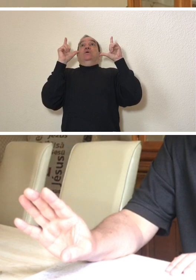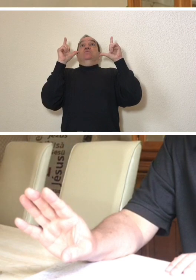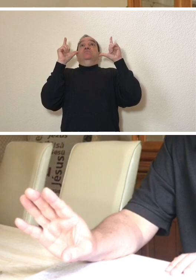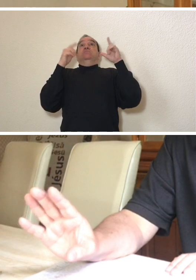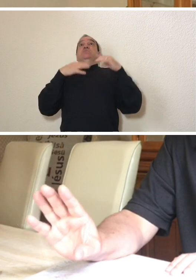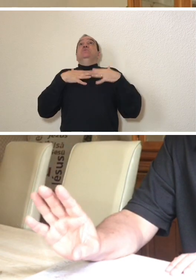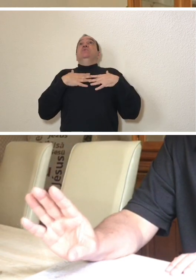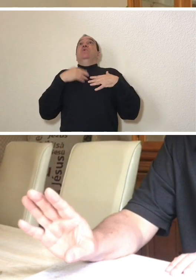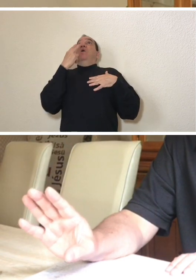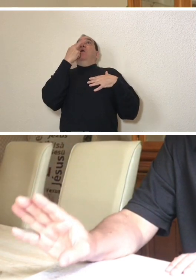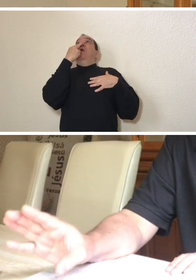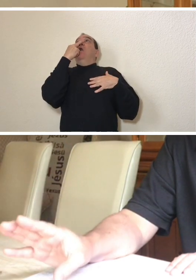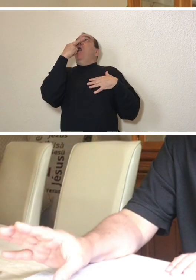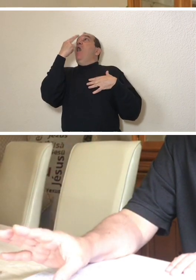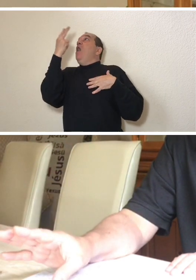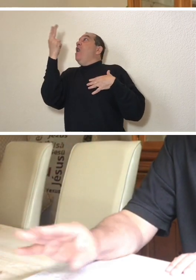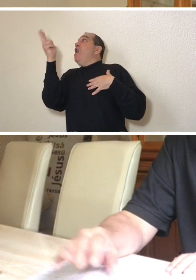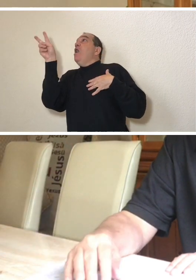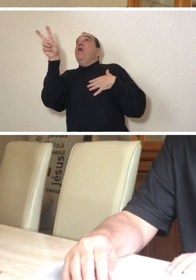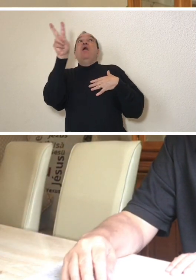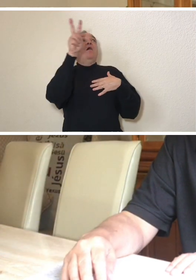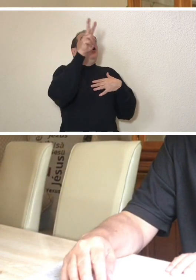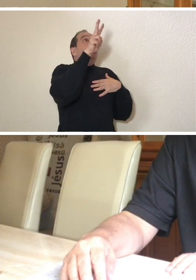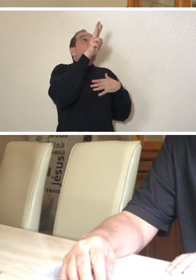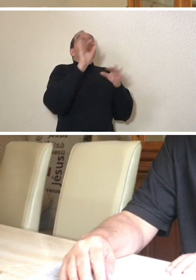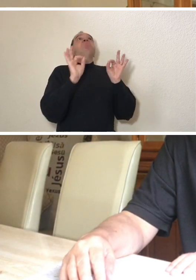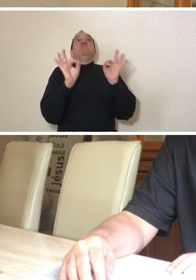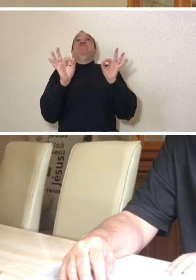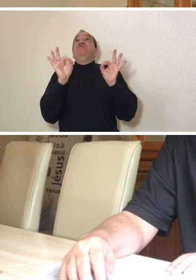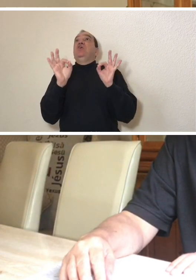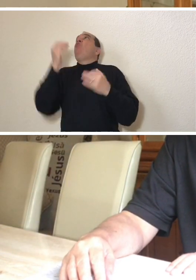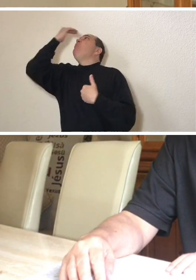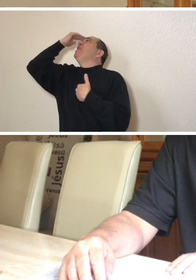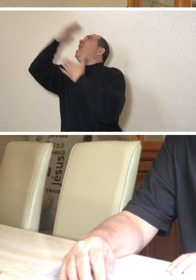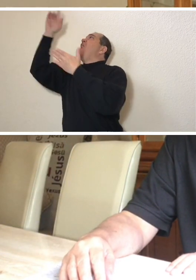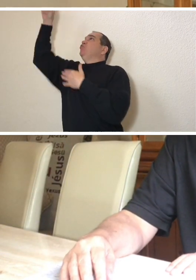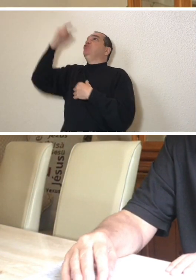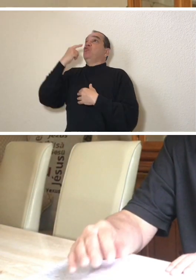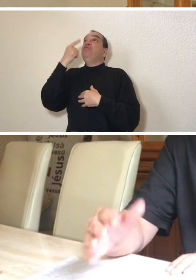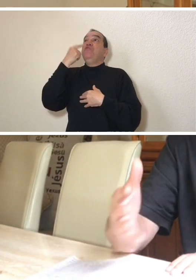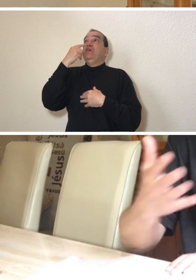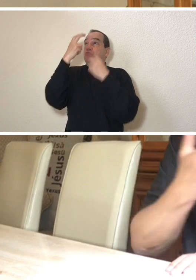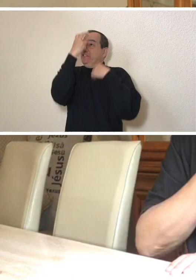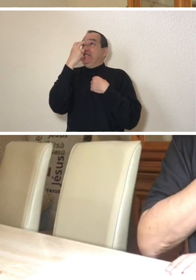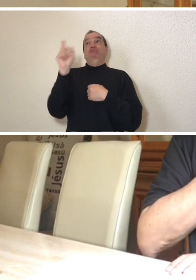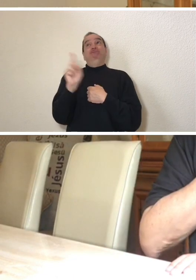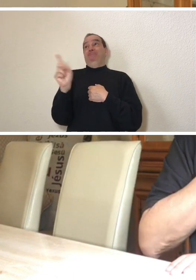was still good and I thanked God for it. Immediately I wanted to put